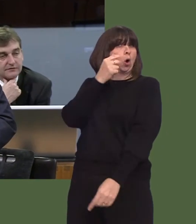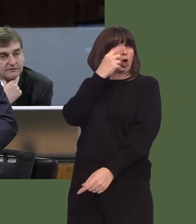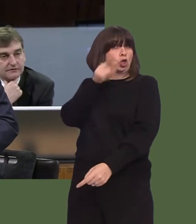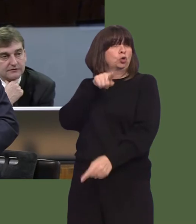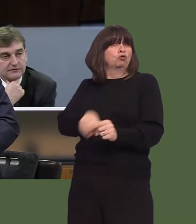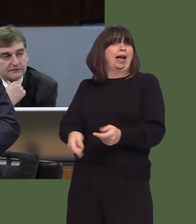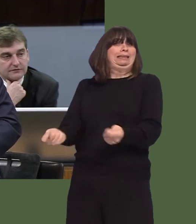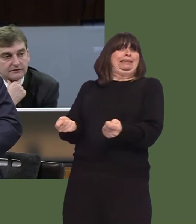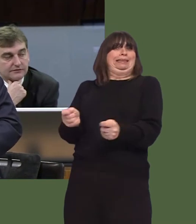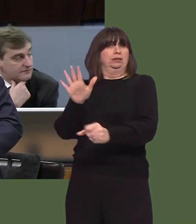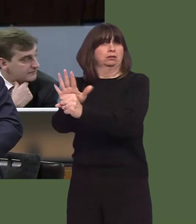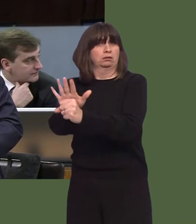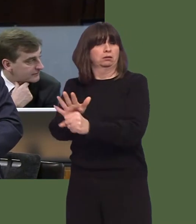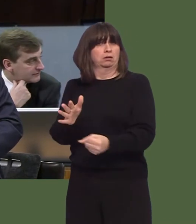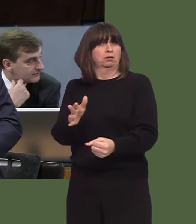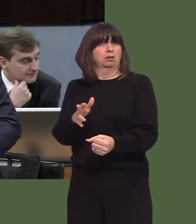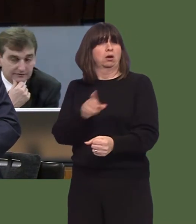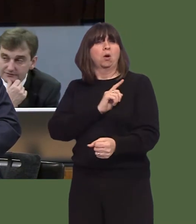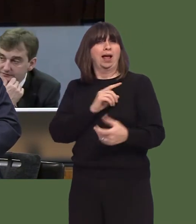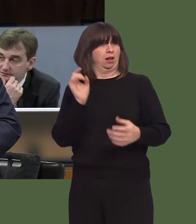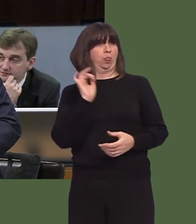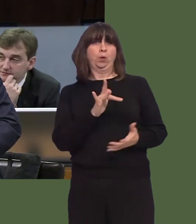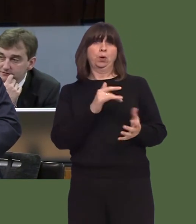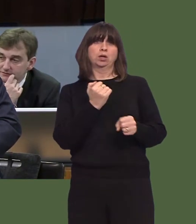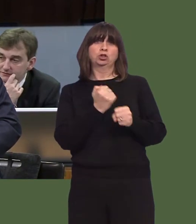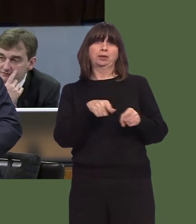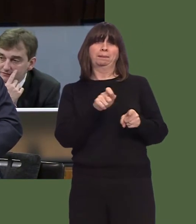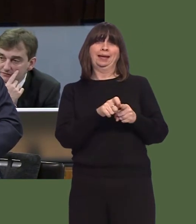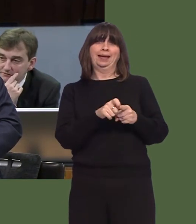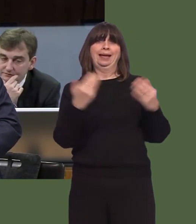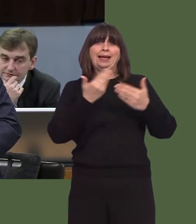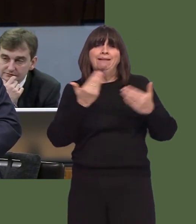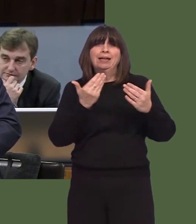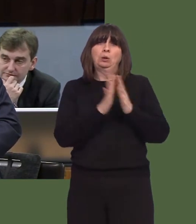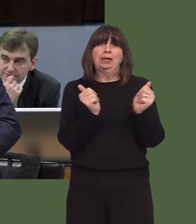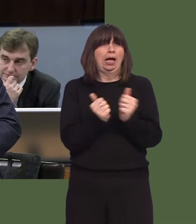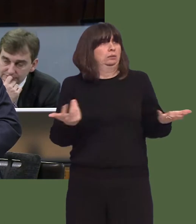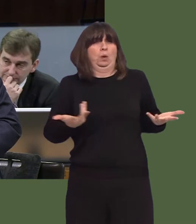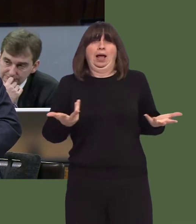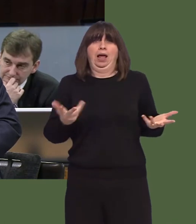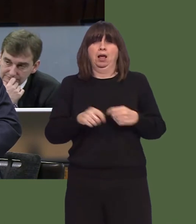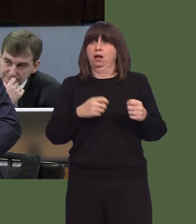unique to Wales, such as no GP out-of-hours service, as I'm led to believe, here in Cardiff over the festive period.